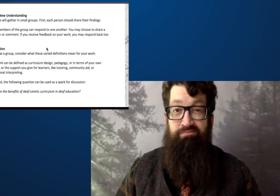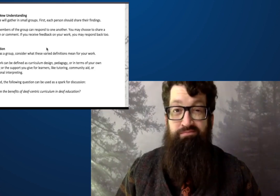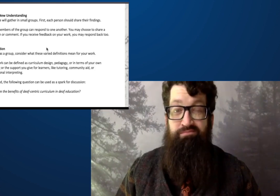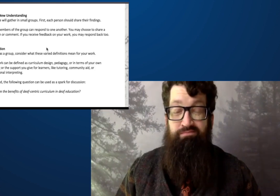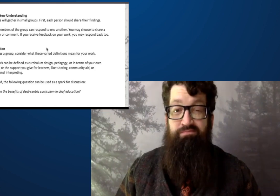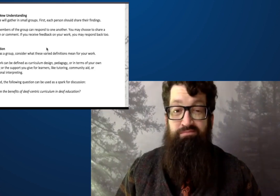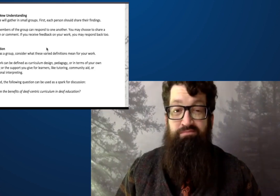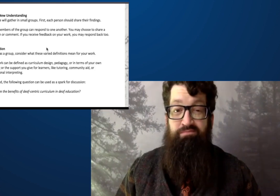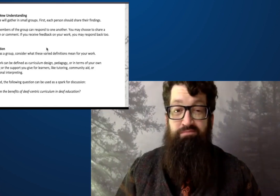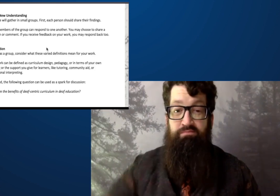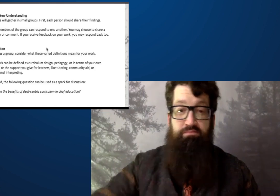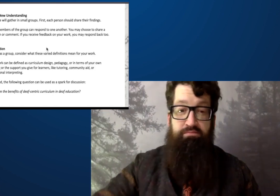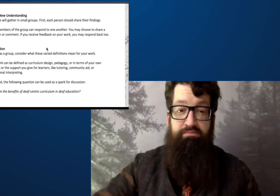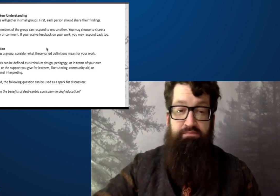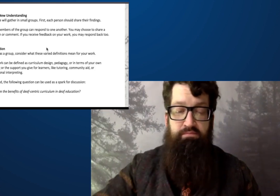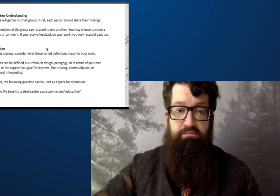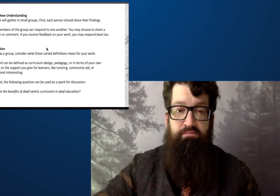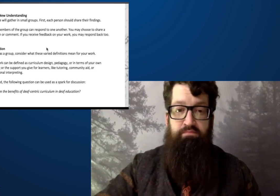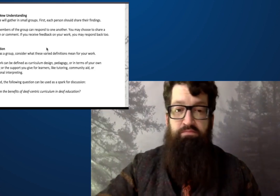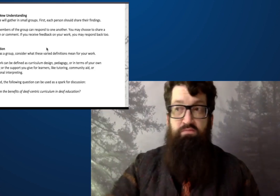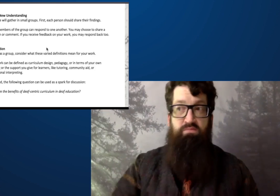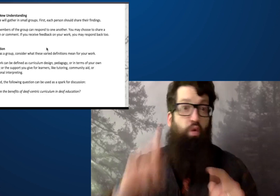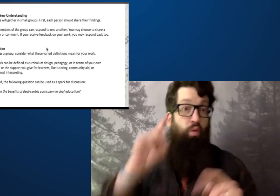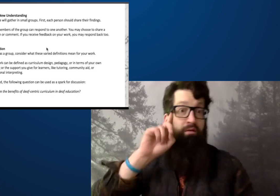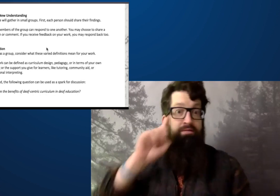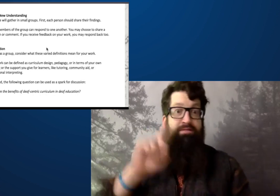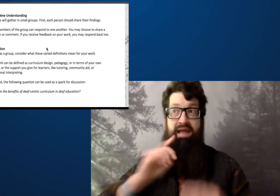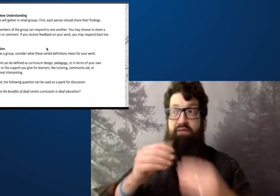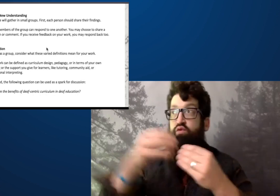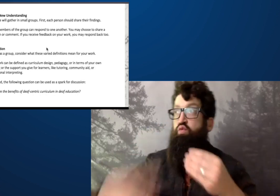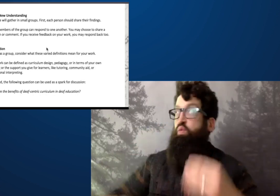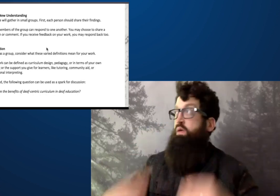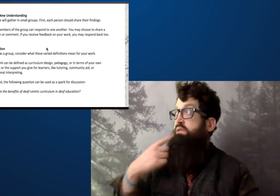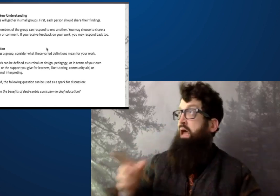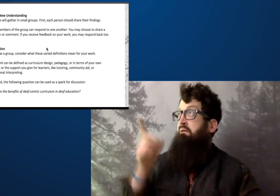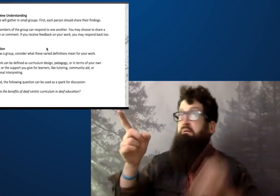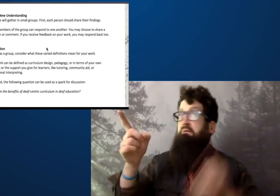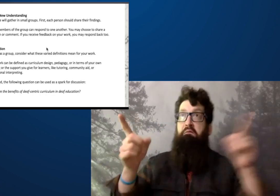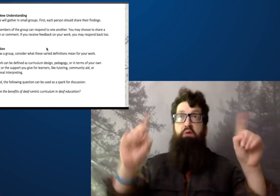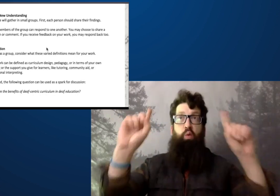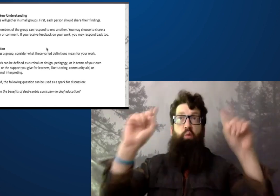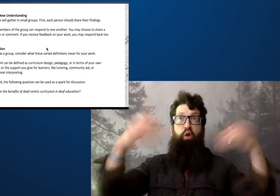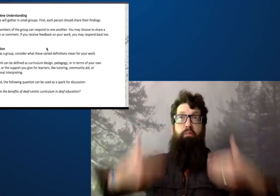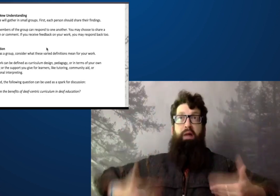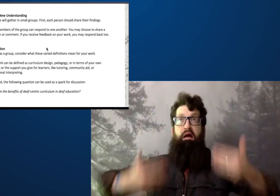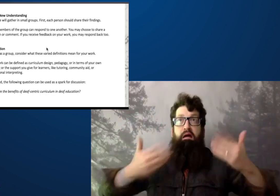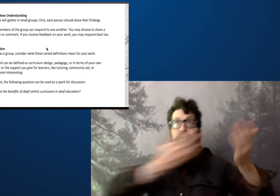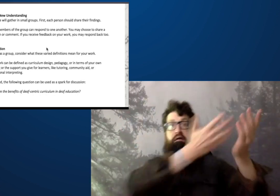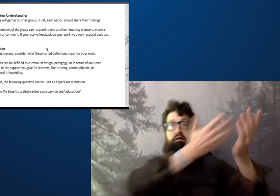So that kind of impact on the entire state is pretty important. It's pretty critical.